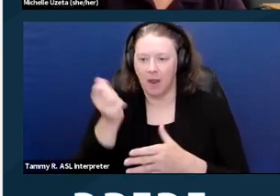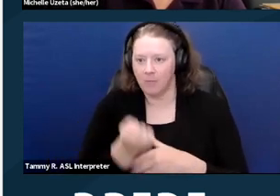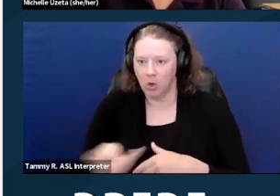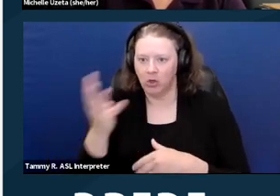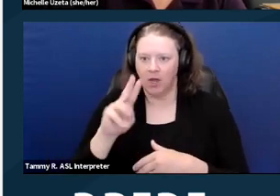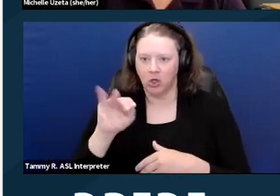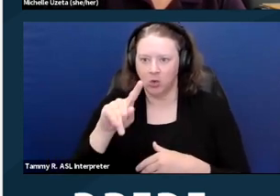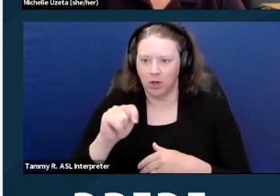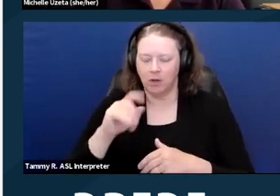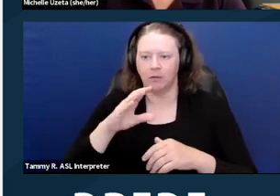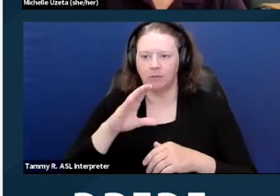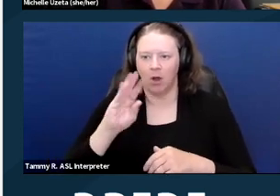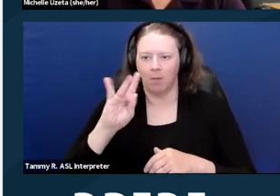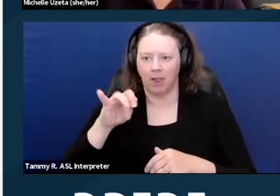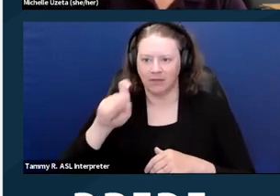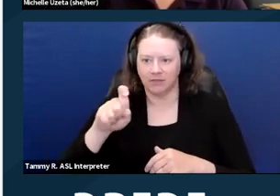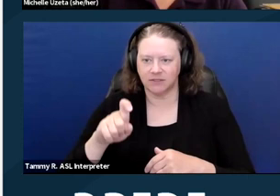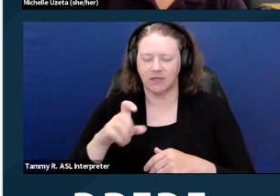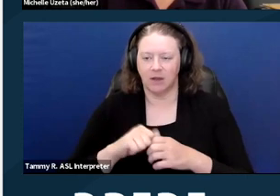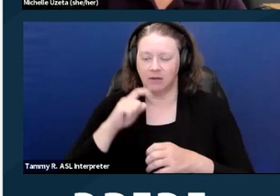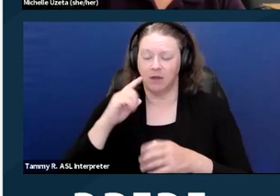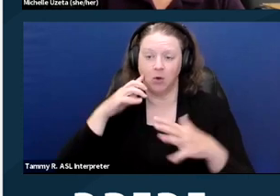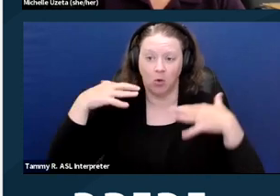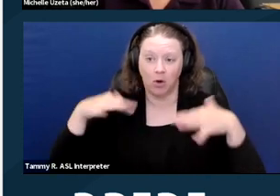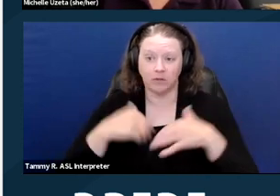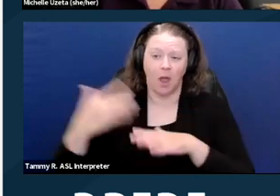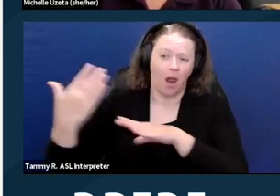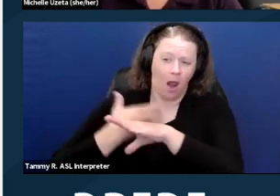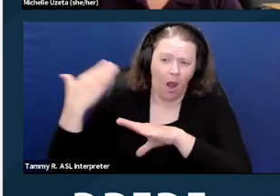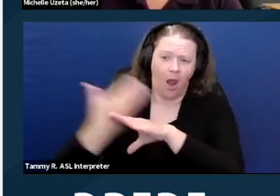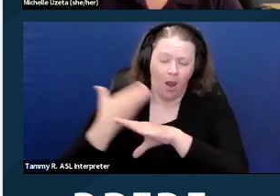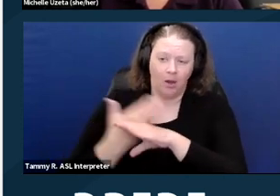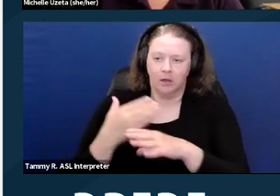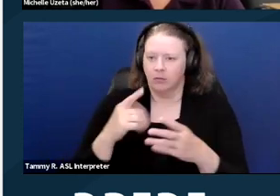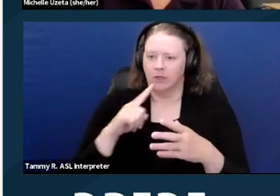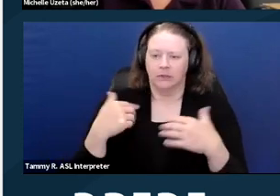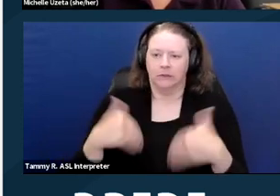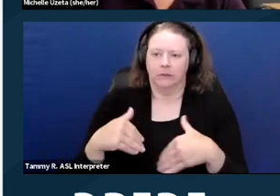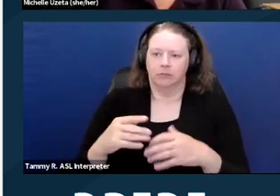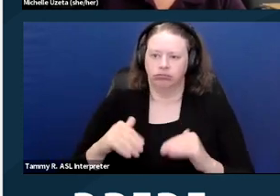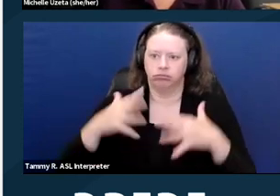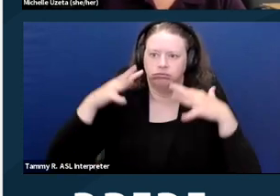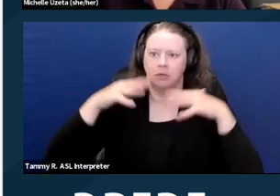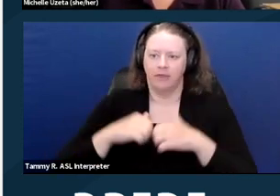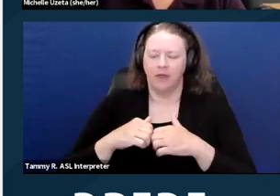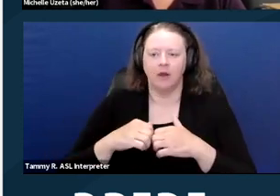they asked for a transfer to a unit that was more at the end of the complex and a little more quiet, and that accommodation was granted.